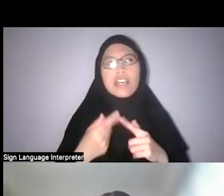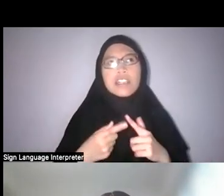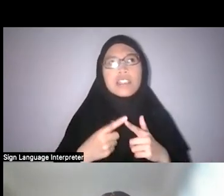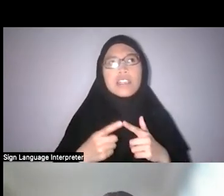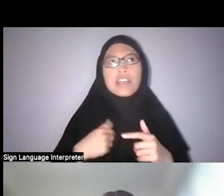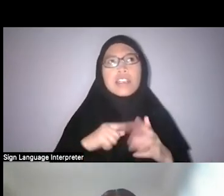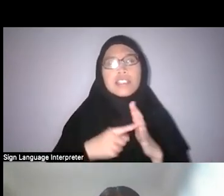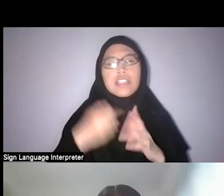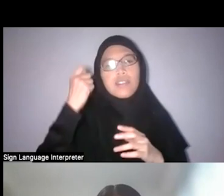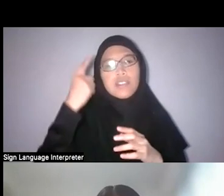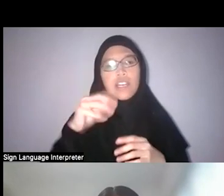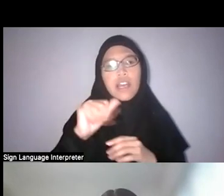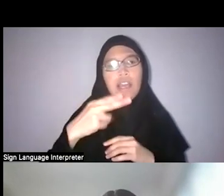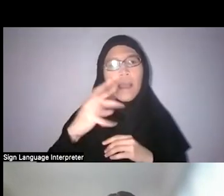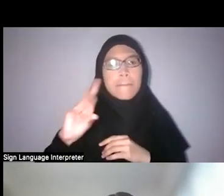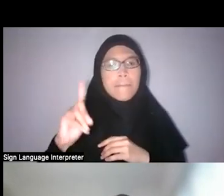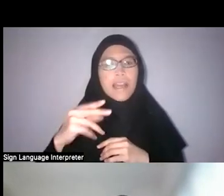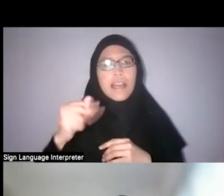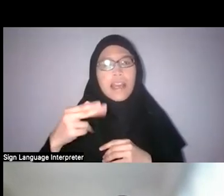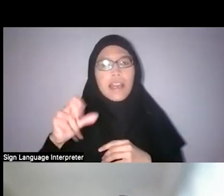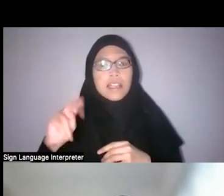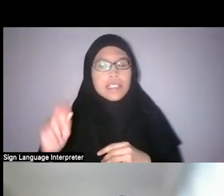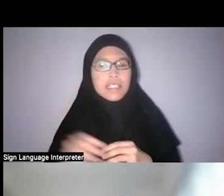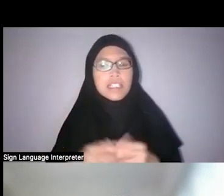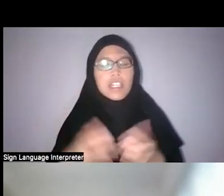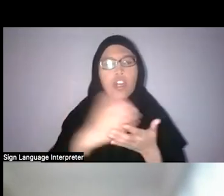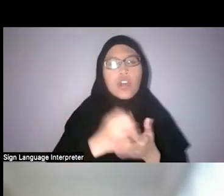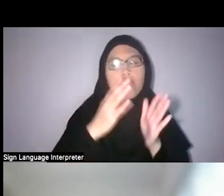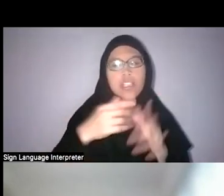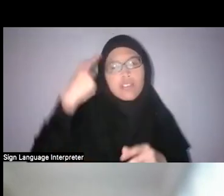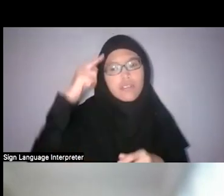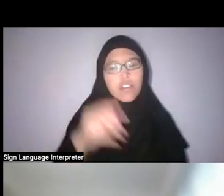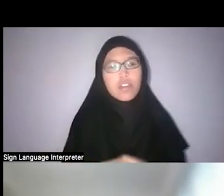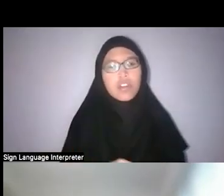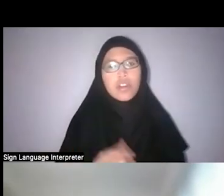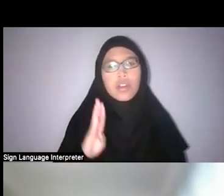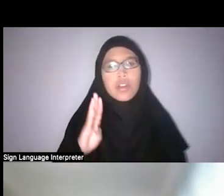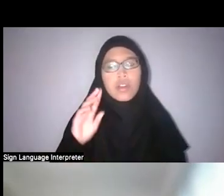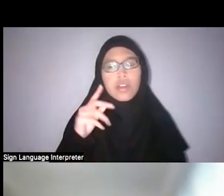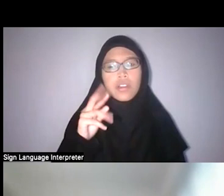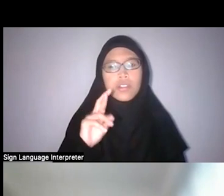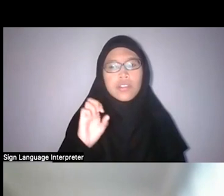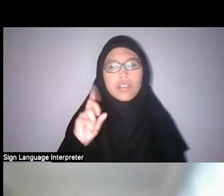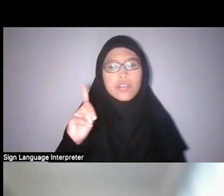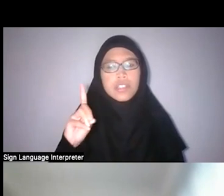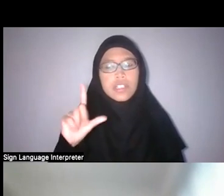Ahmad Hassan for example was a collector for Ridley, and that was such a—and Ridley was such a big person here.